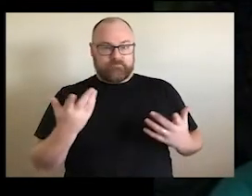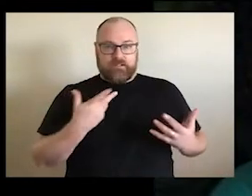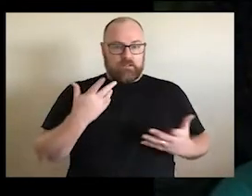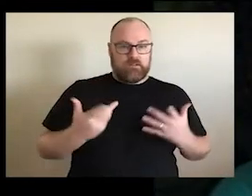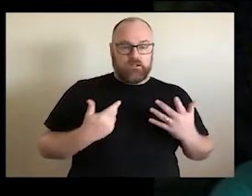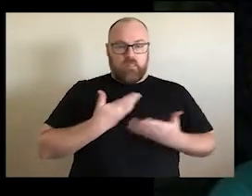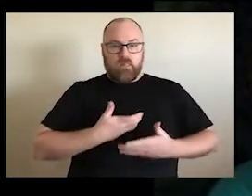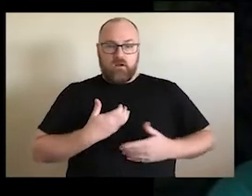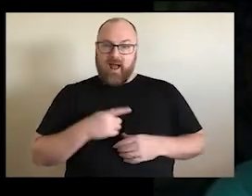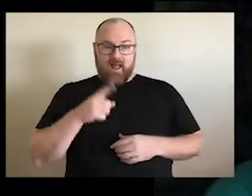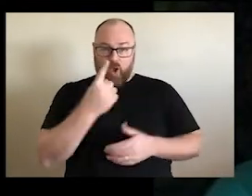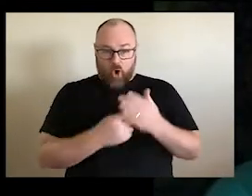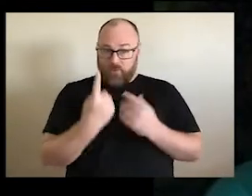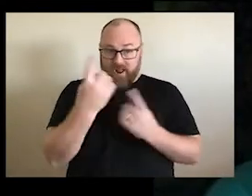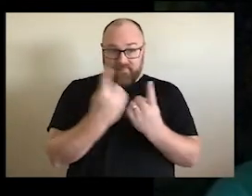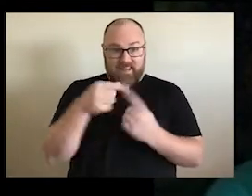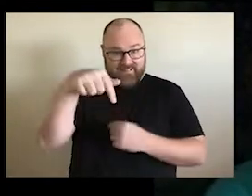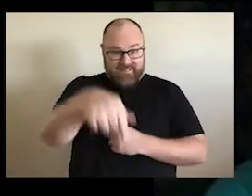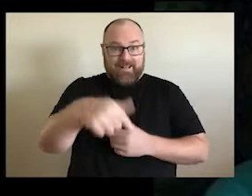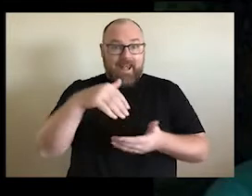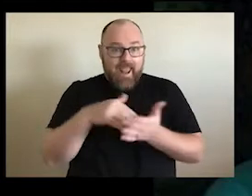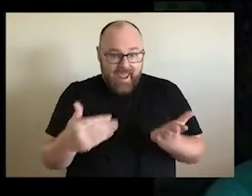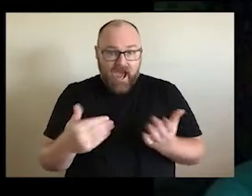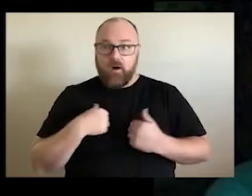country that's given everybody this